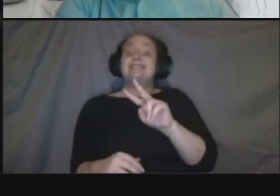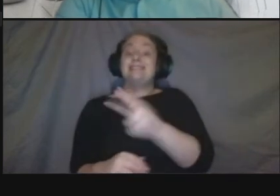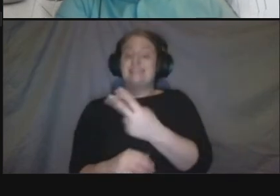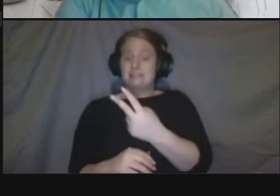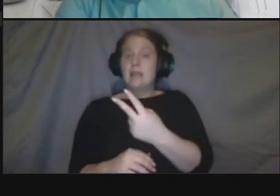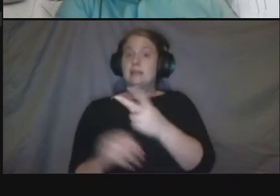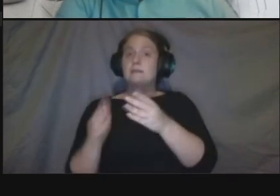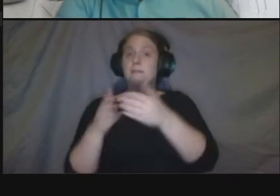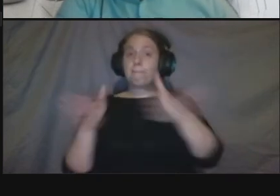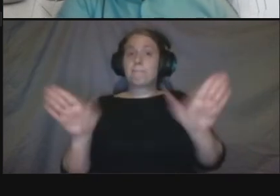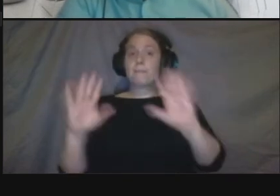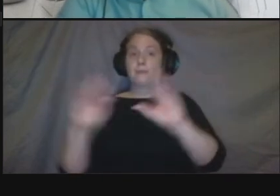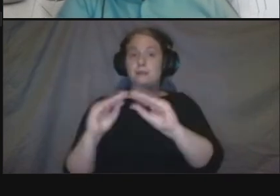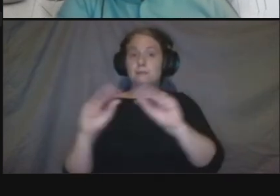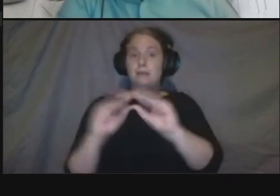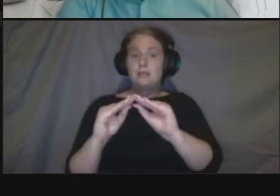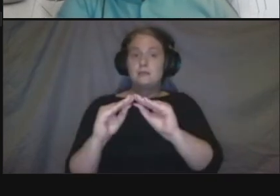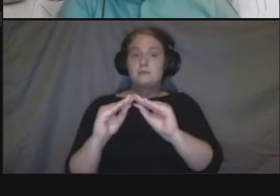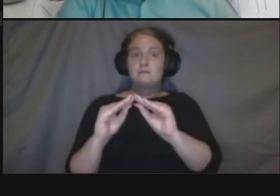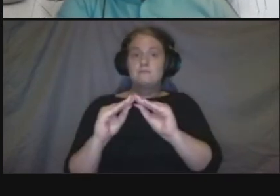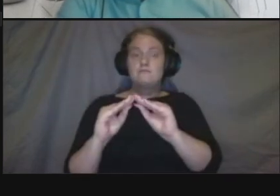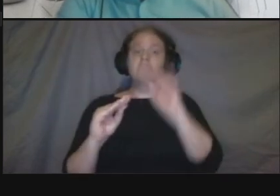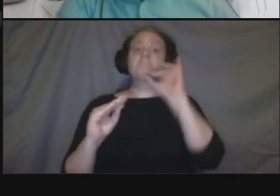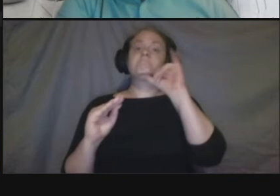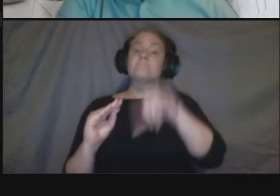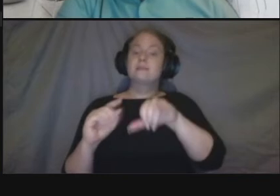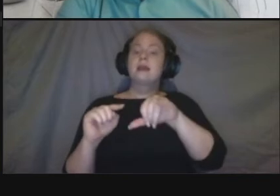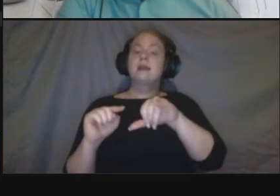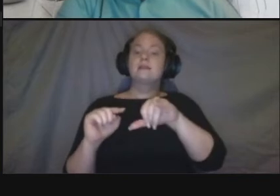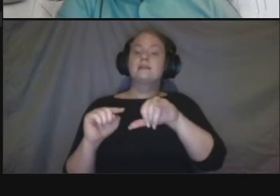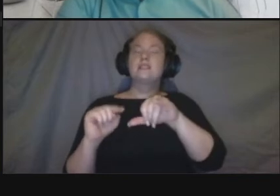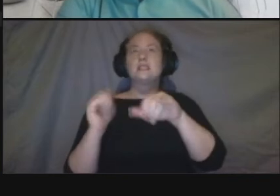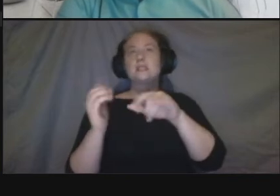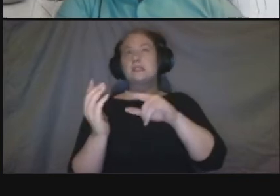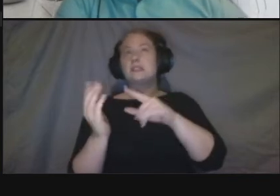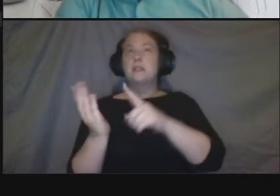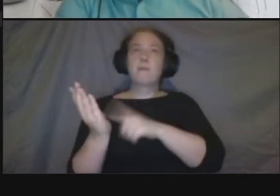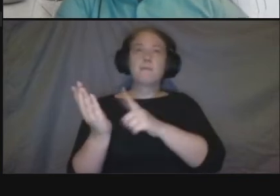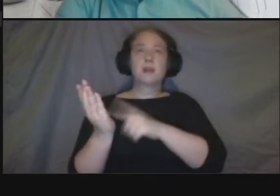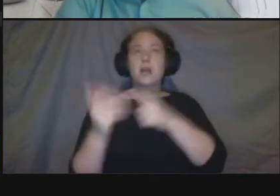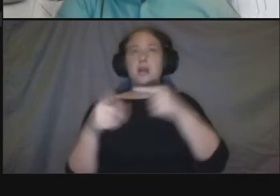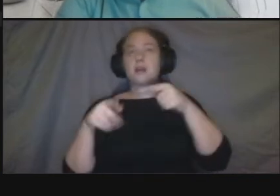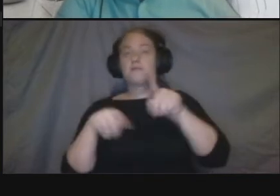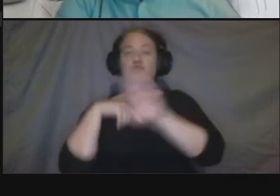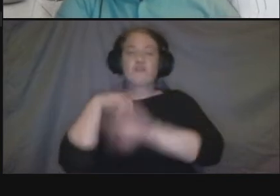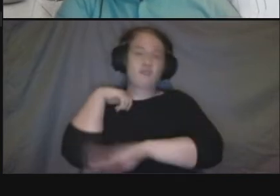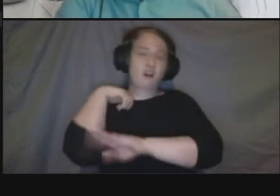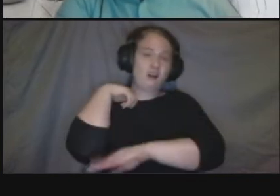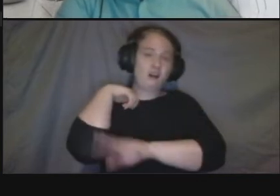charette format uh that will be scheduled sometime in the fall um probably september or october um